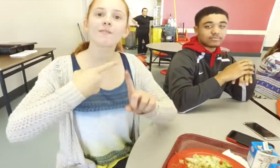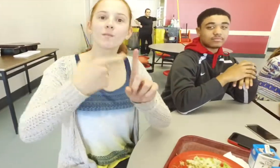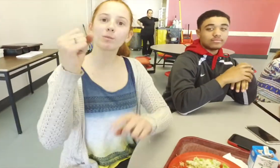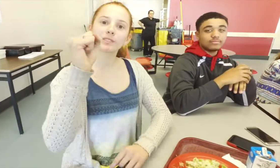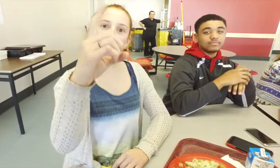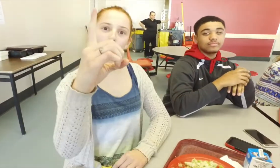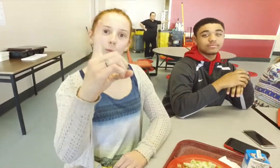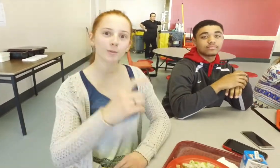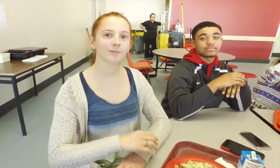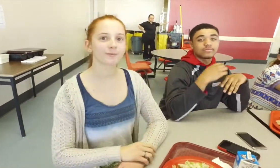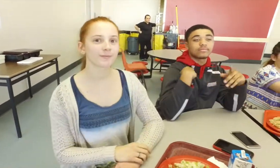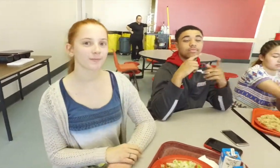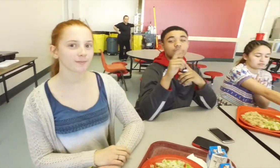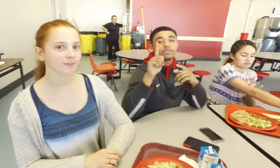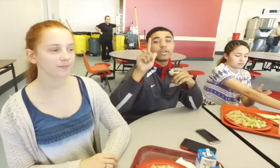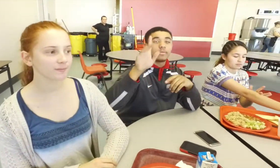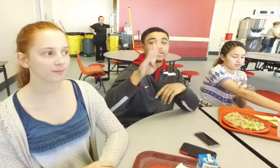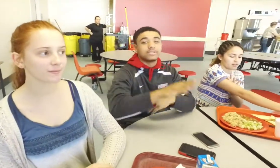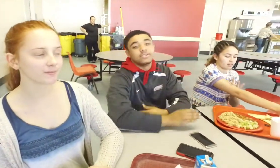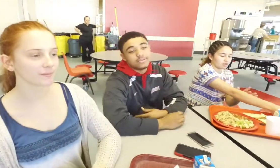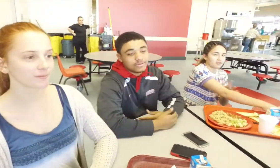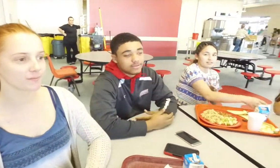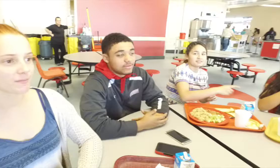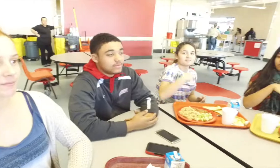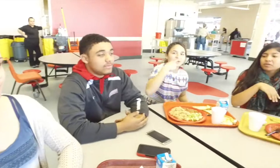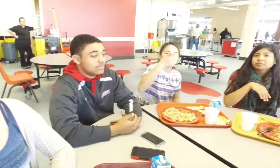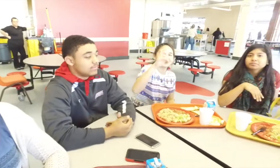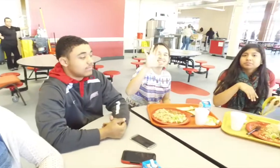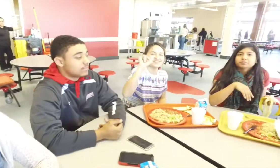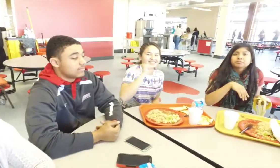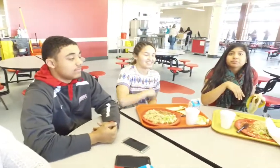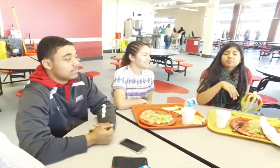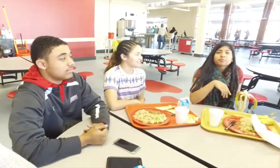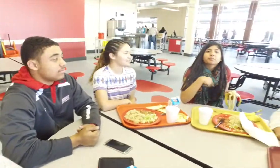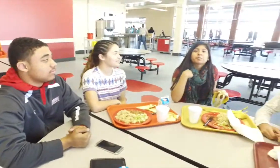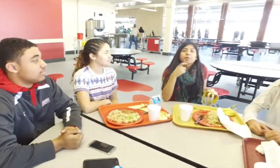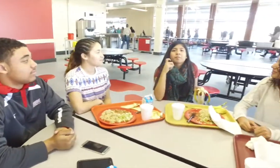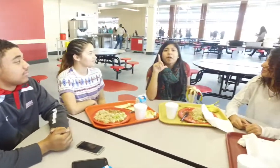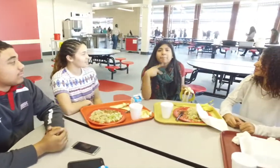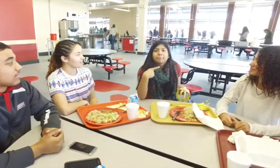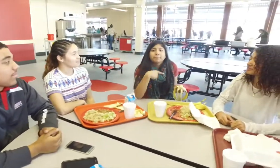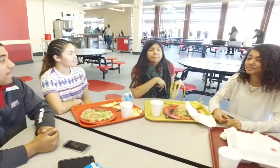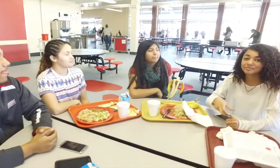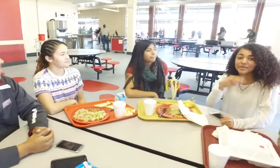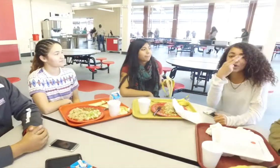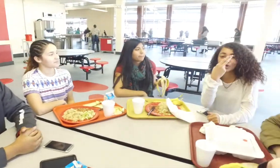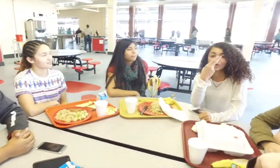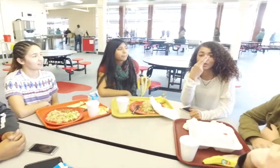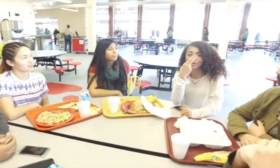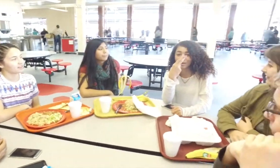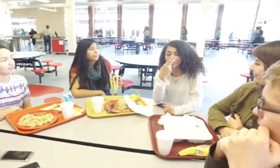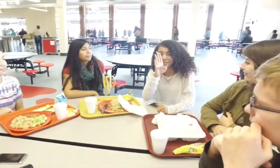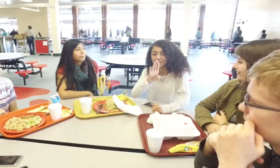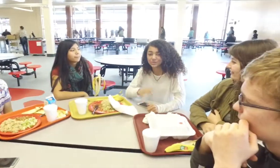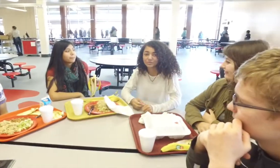I'm from San Diego. Long Beach Perris La Puente Huntington Beach